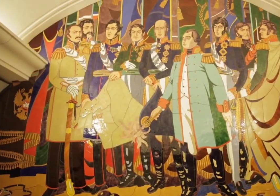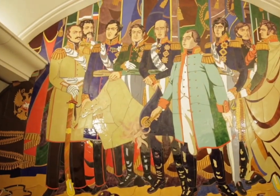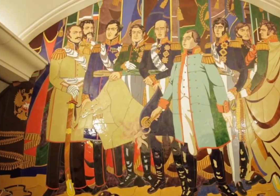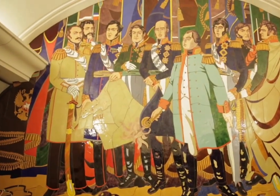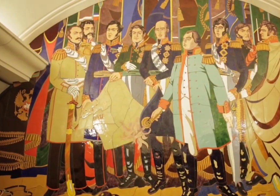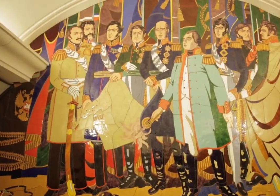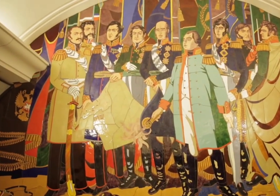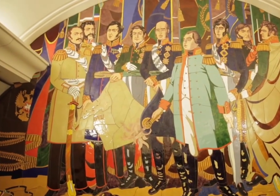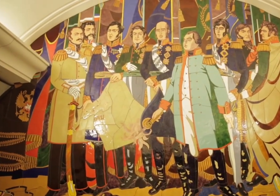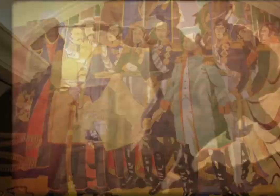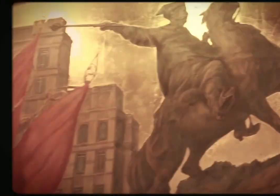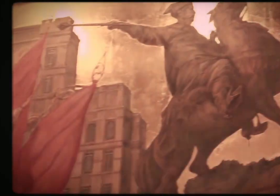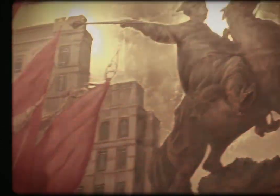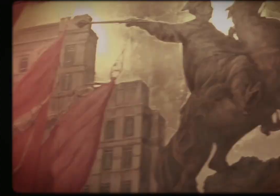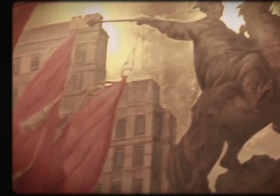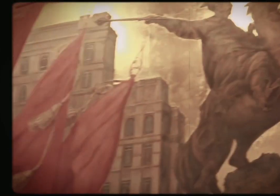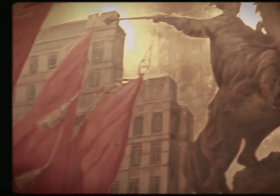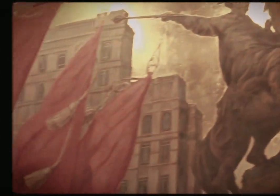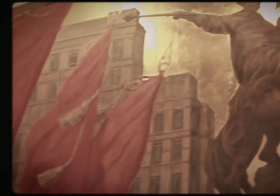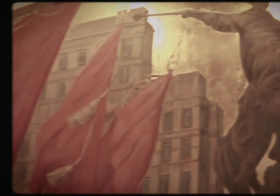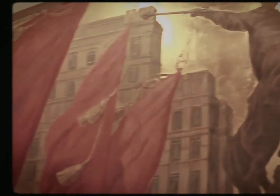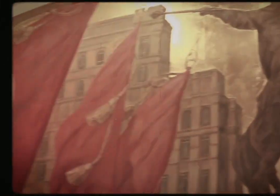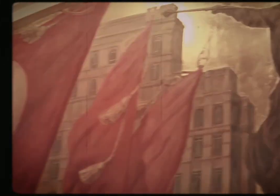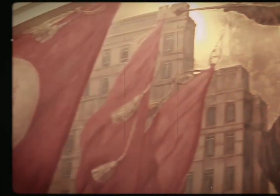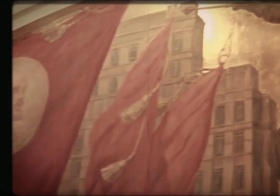the Napoleonic War at Park Pobedy Station)